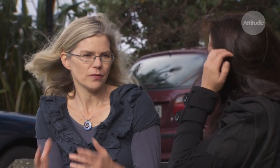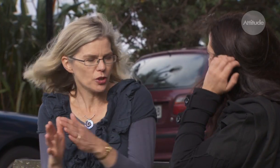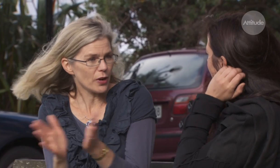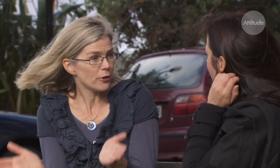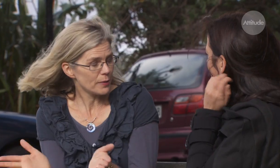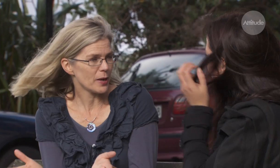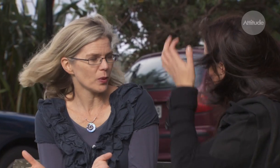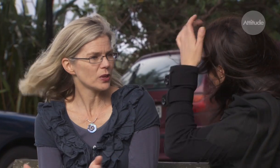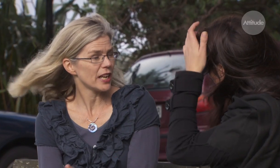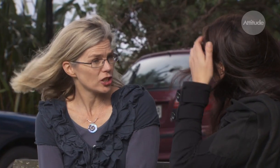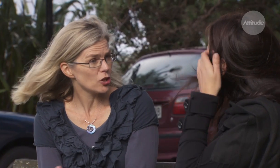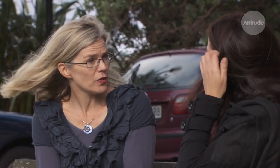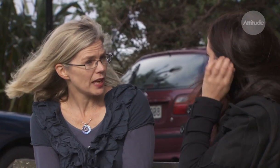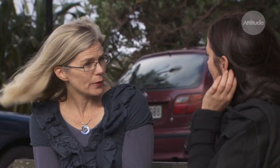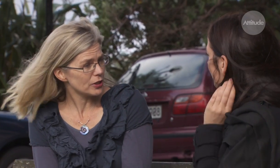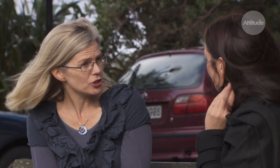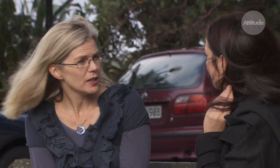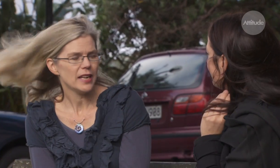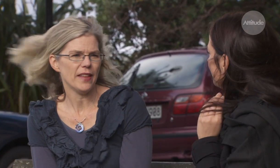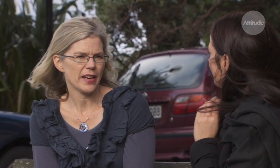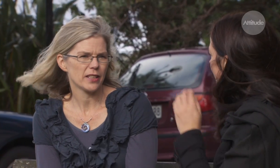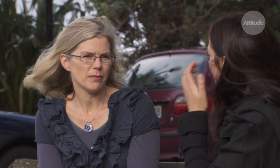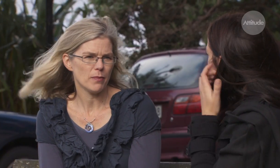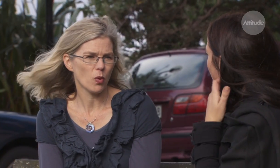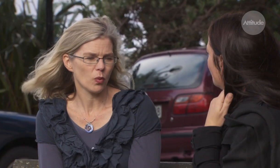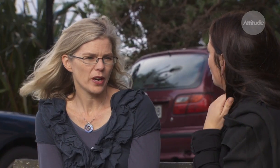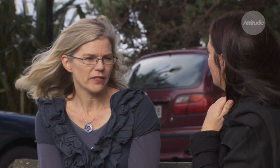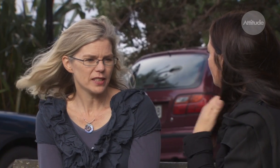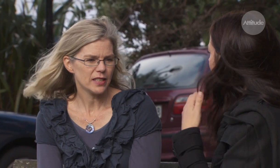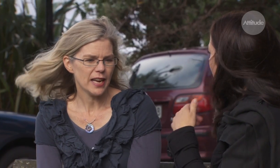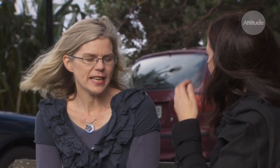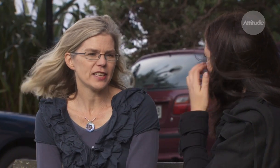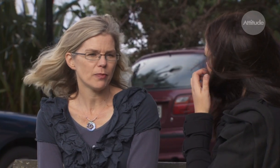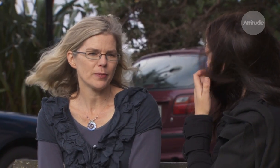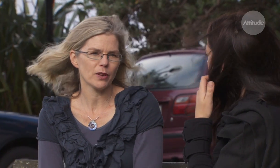so hearing people can actually learn the language and they can be more aware of it. Deaf people